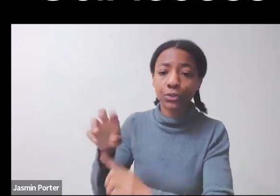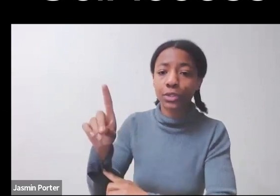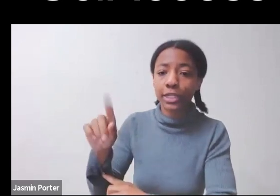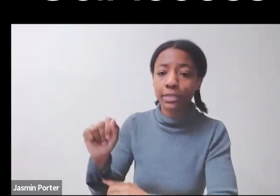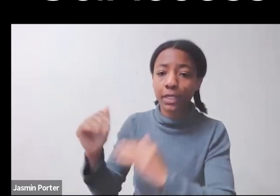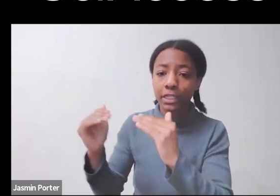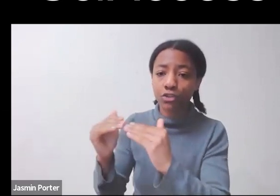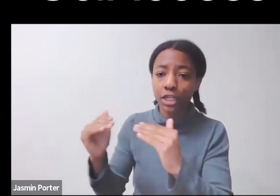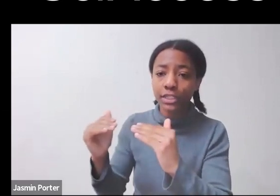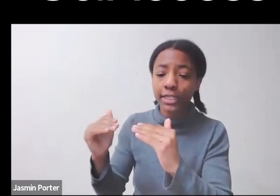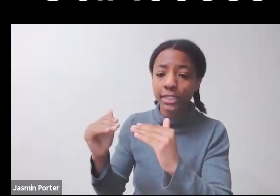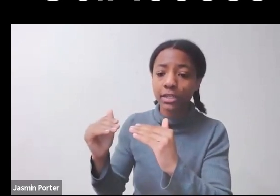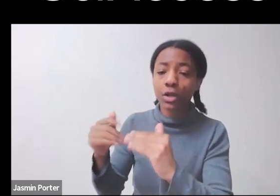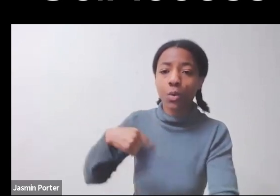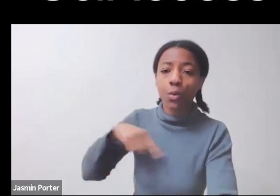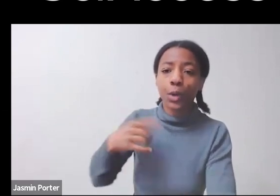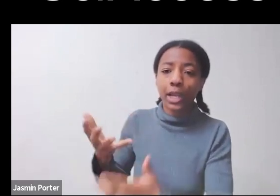Disability rights often is focused